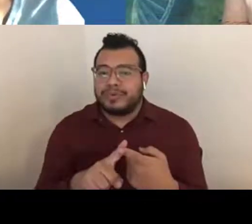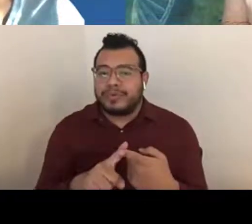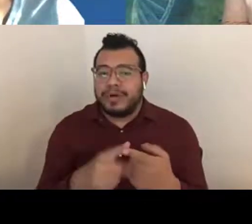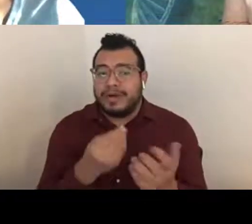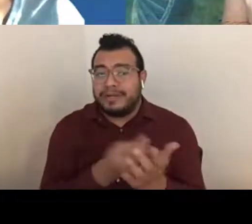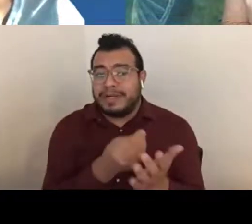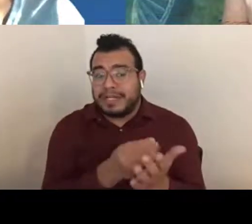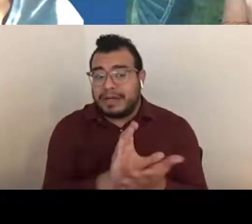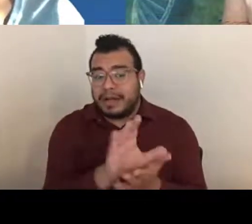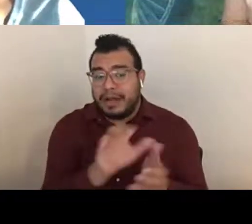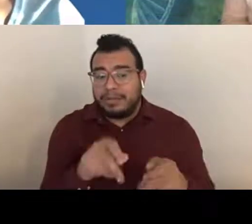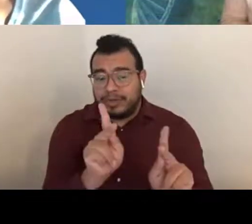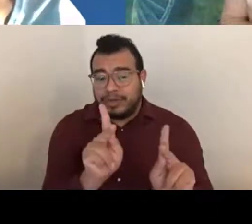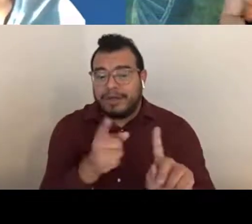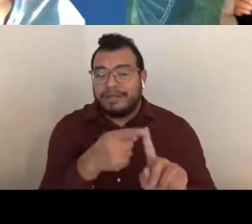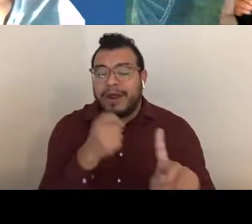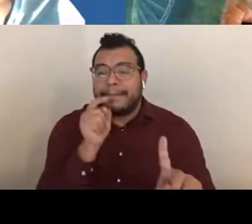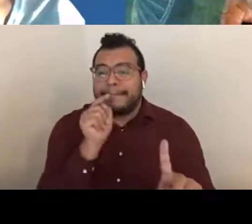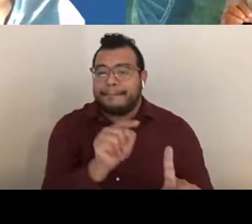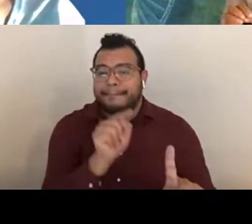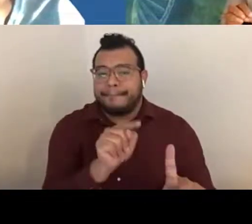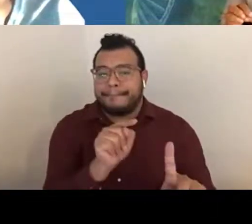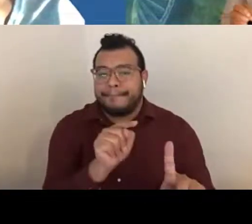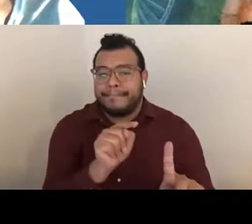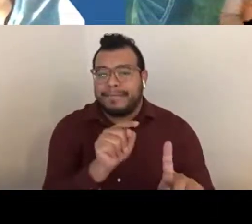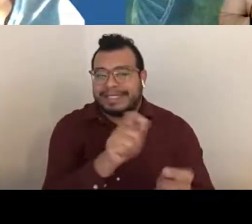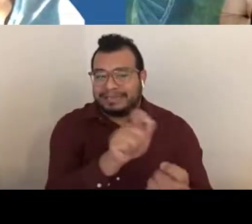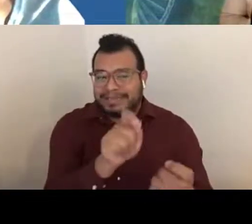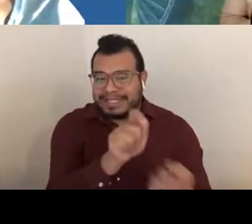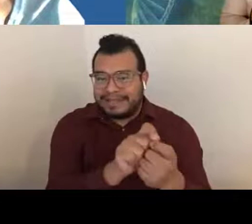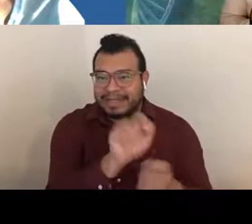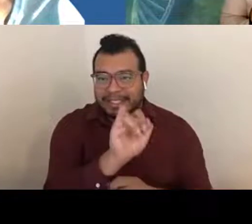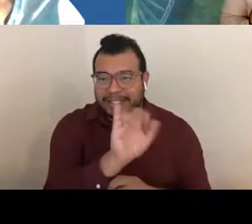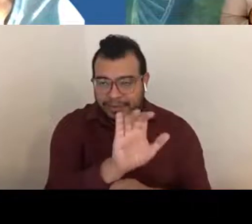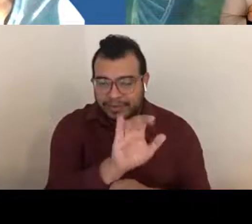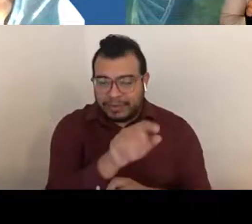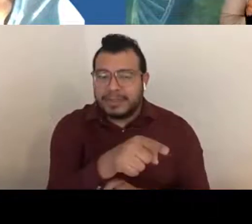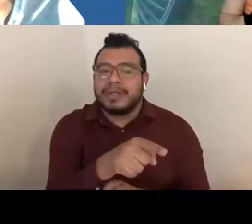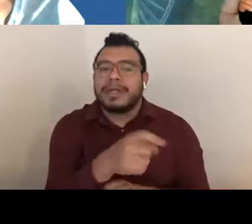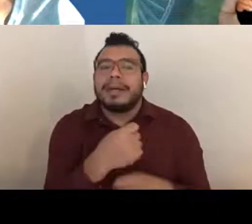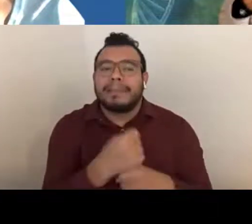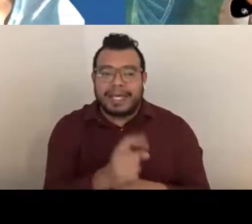that comes out from one institute, you want to make sure that whatever idea